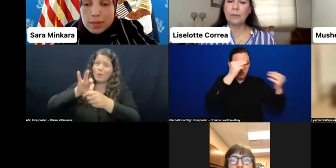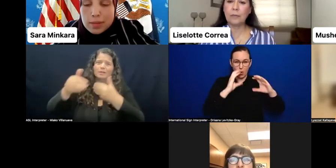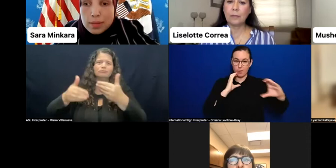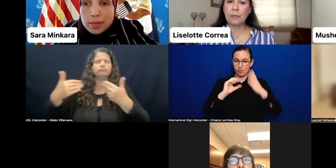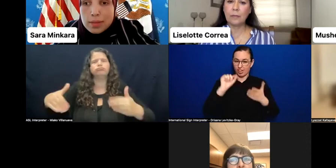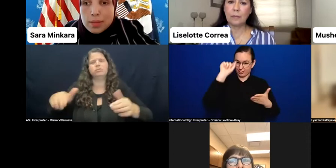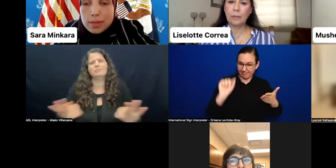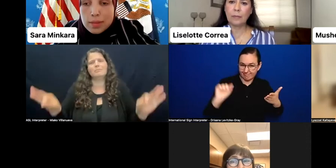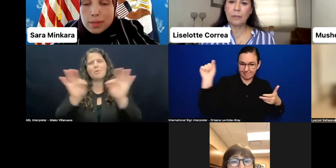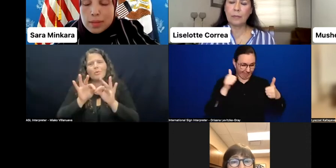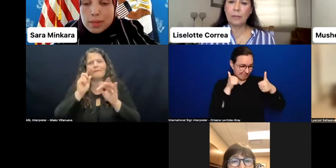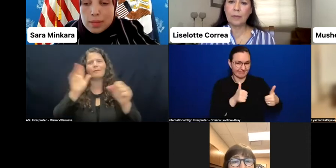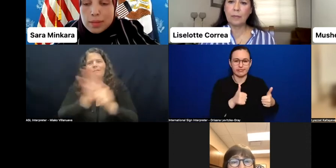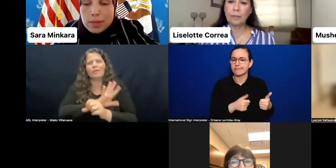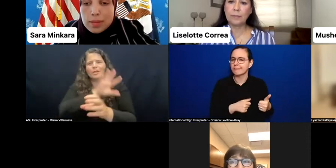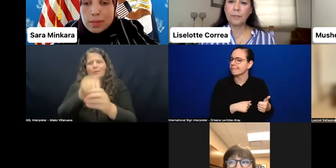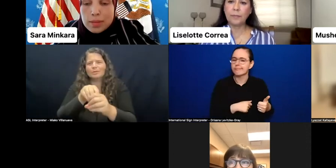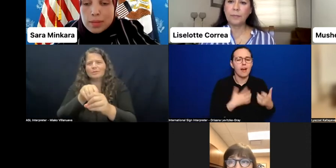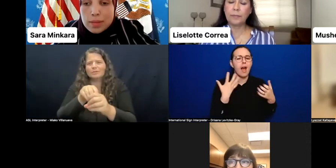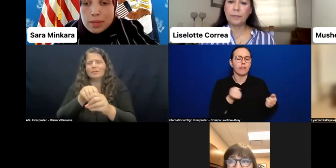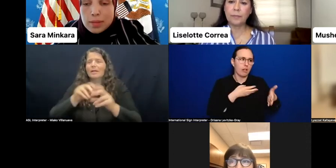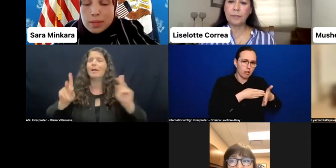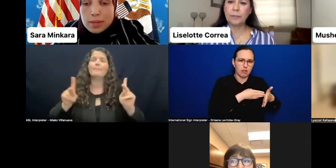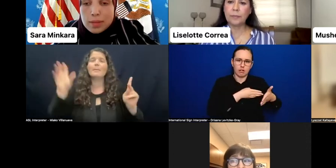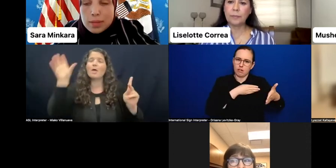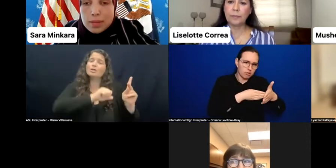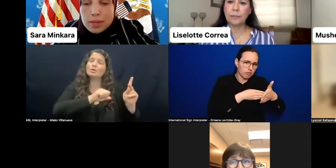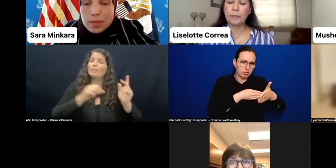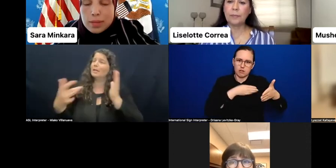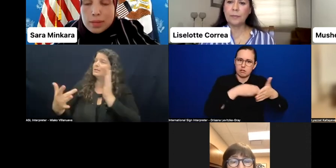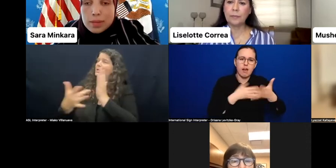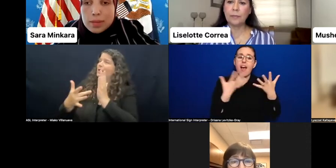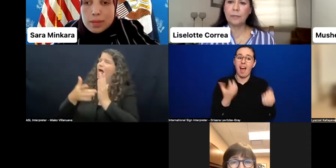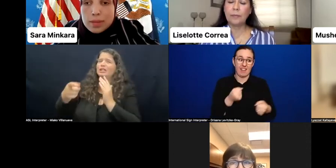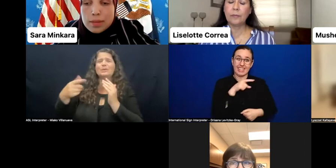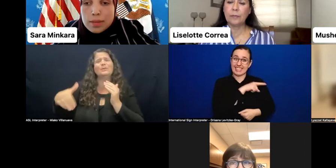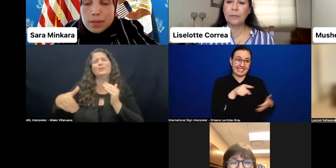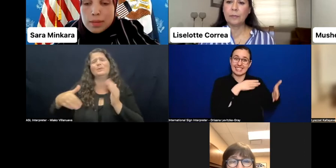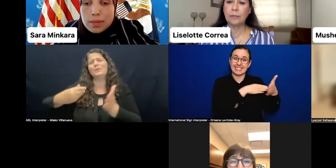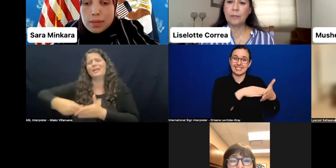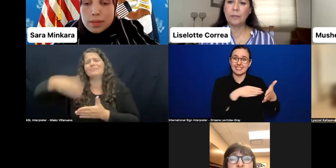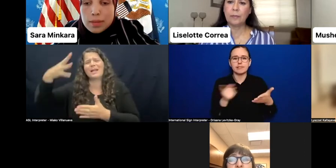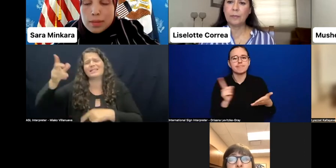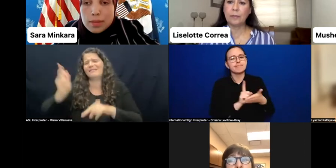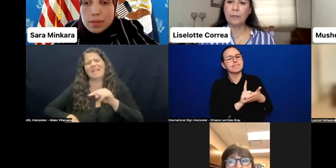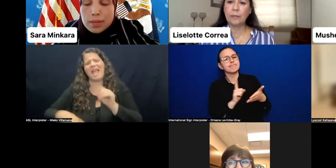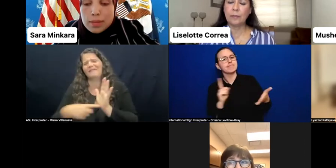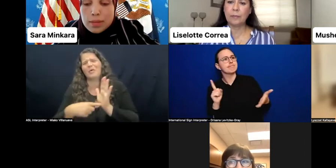The erroneous assumption that accessible technology is too expensive or complicated prevents many governments